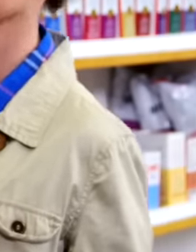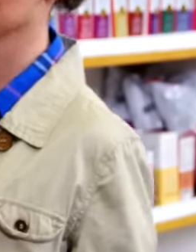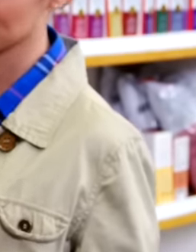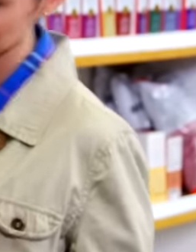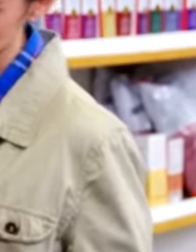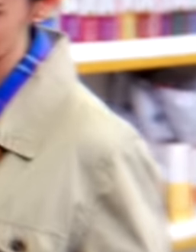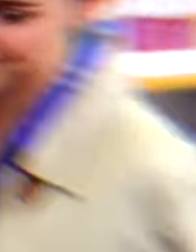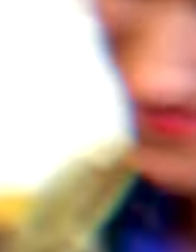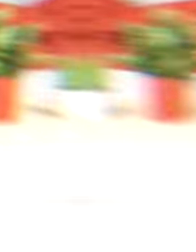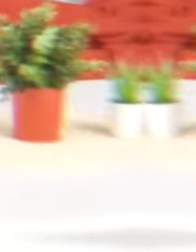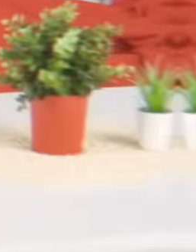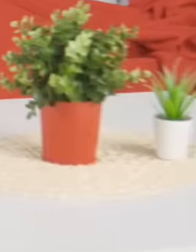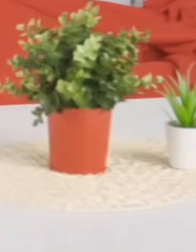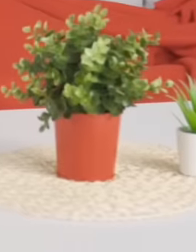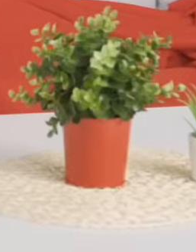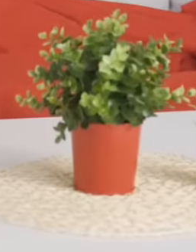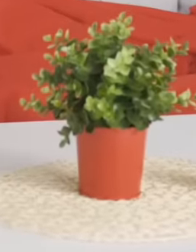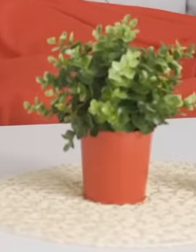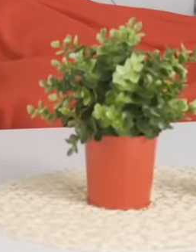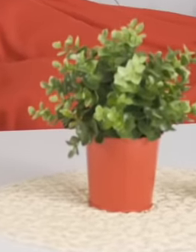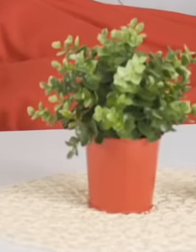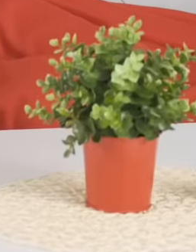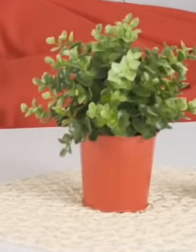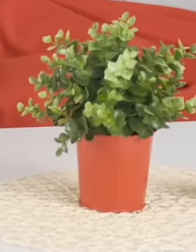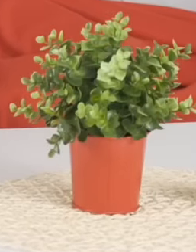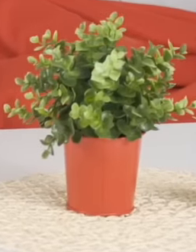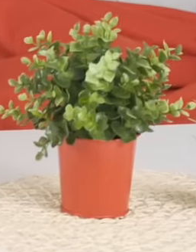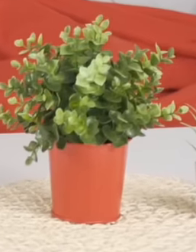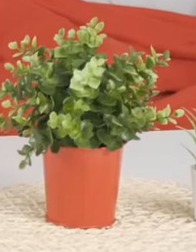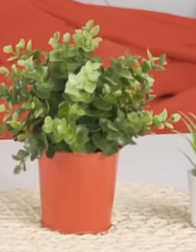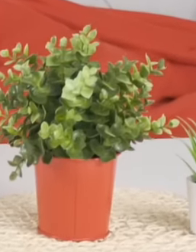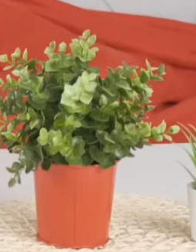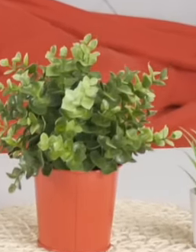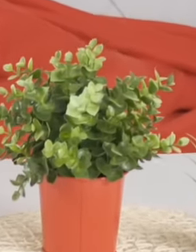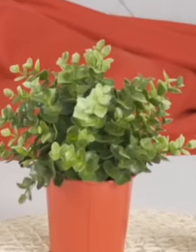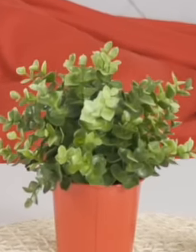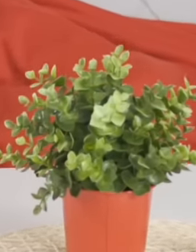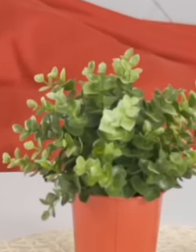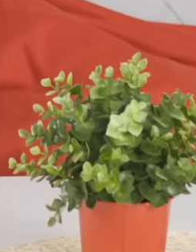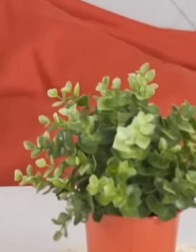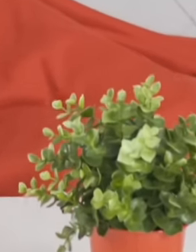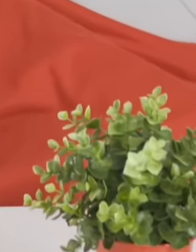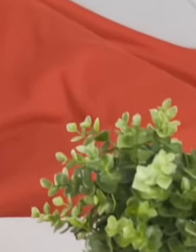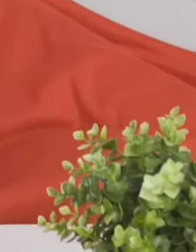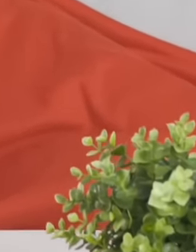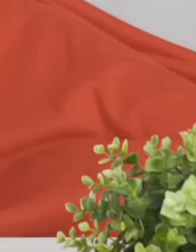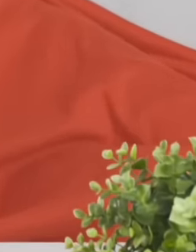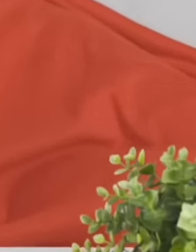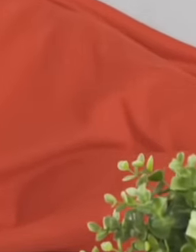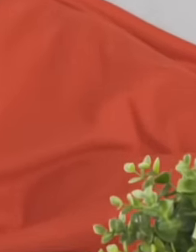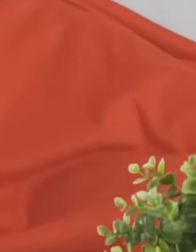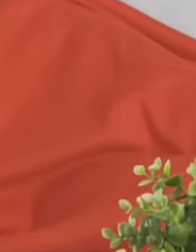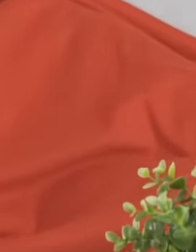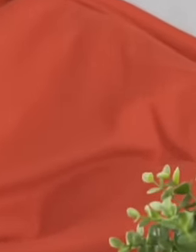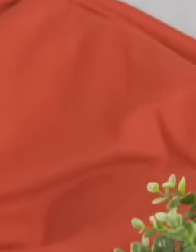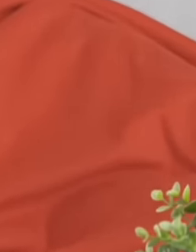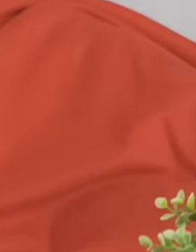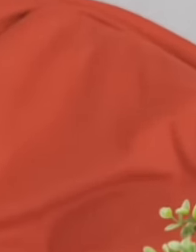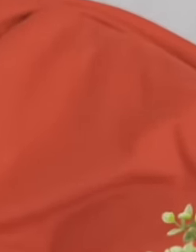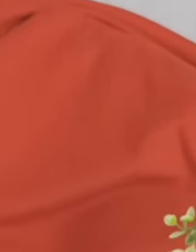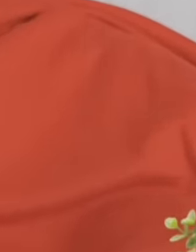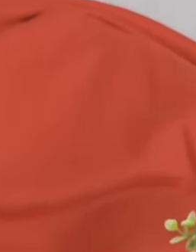the data and they were resold in Mexican pharmacies. In the same way, Mexicans always